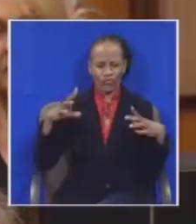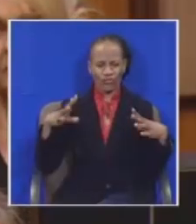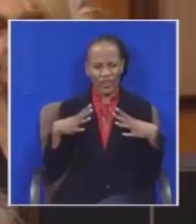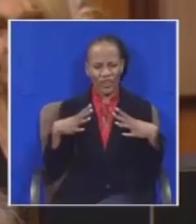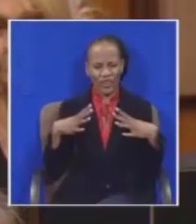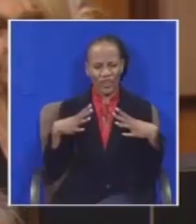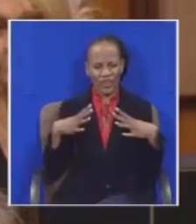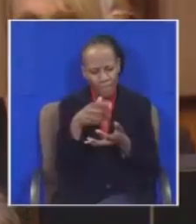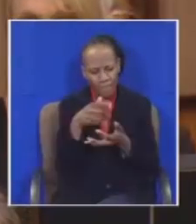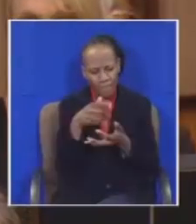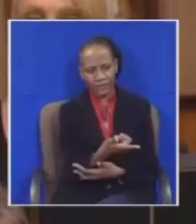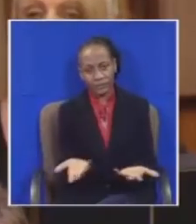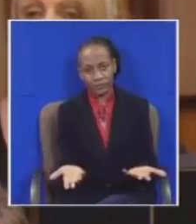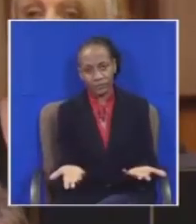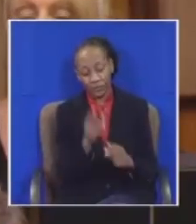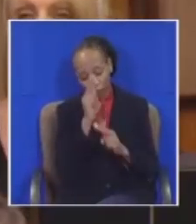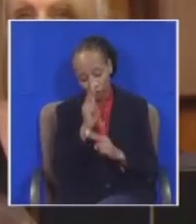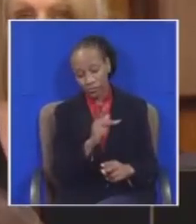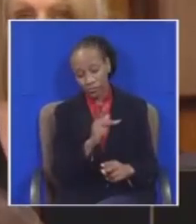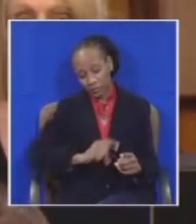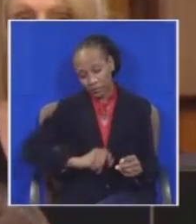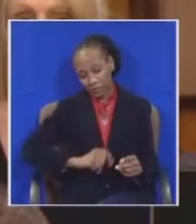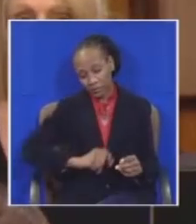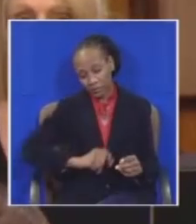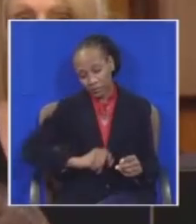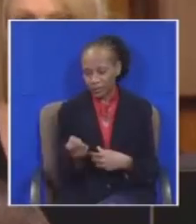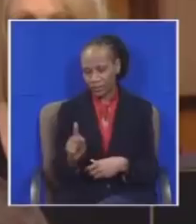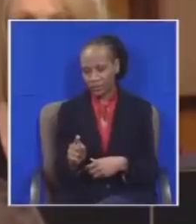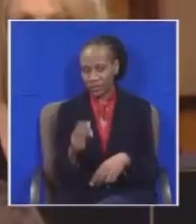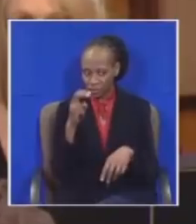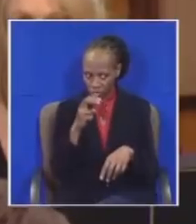Honorable president I truly believe that you need a rehabilitation of conscience